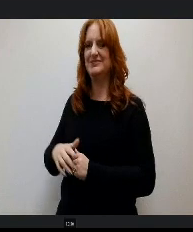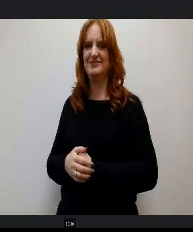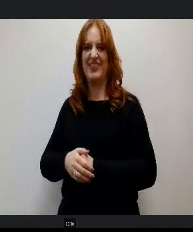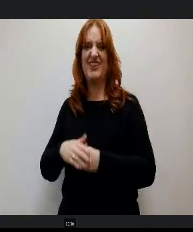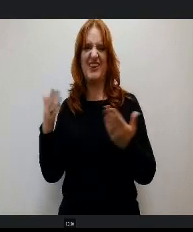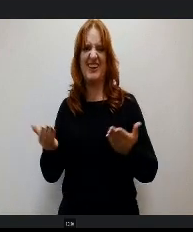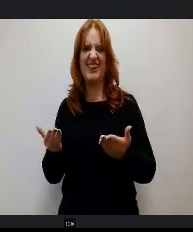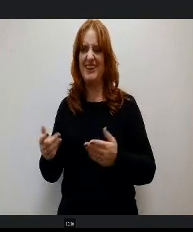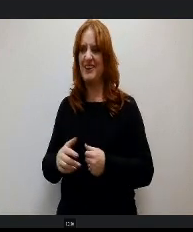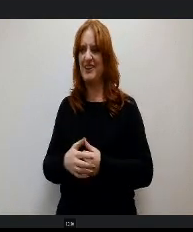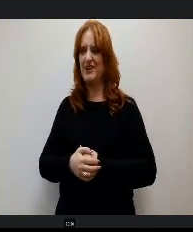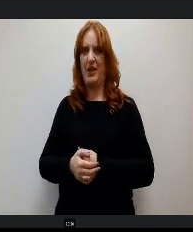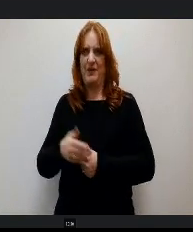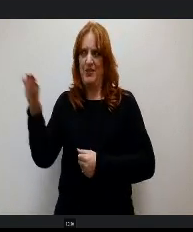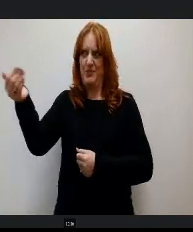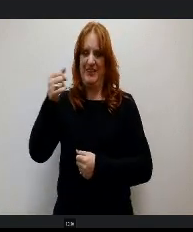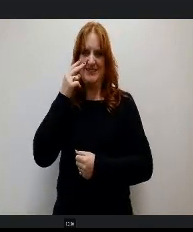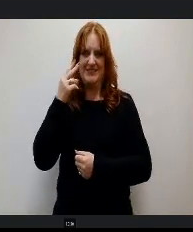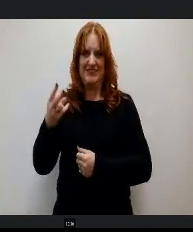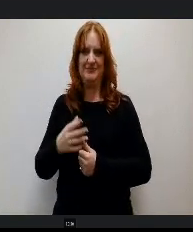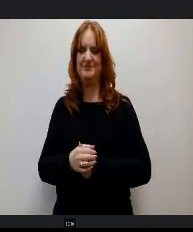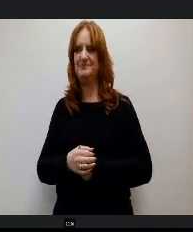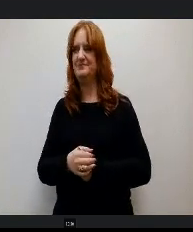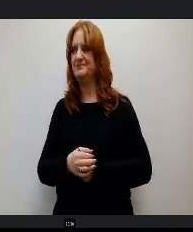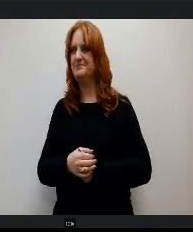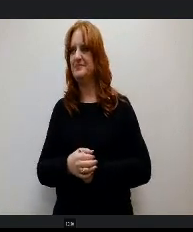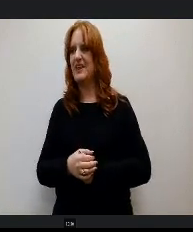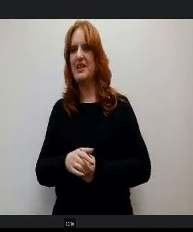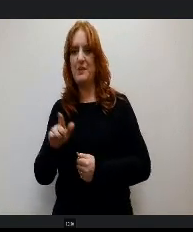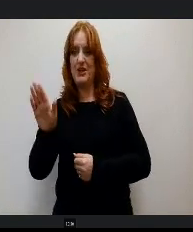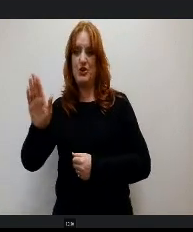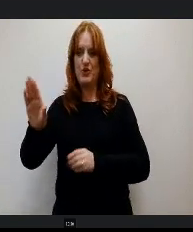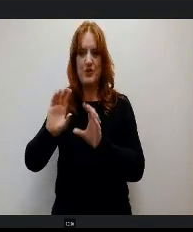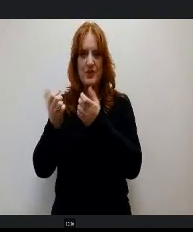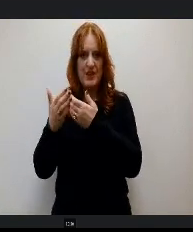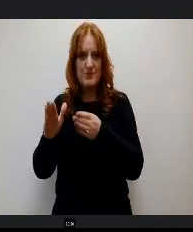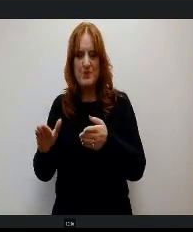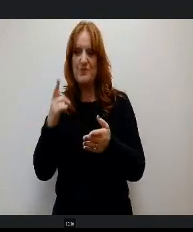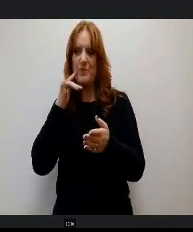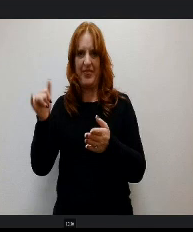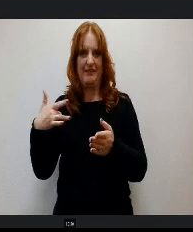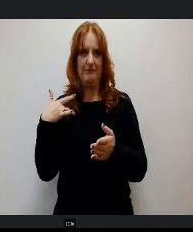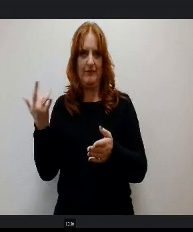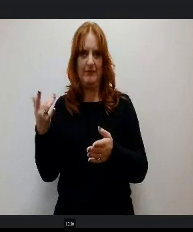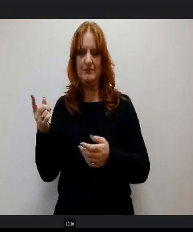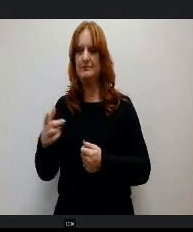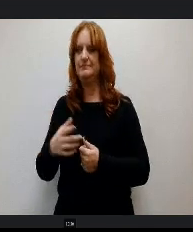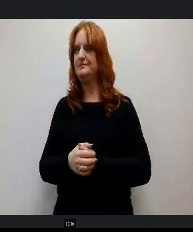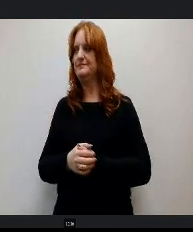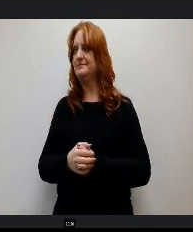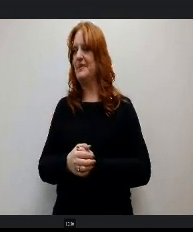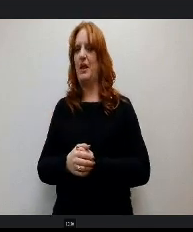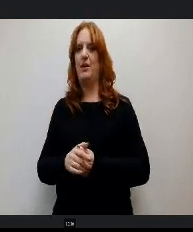in the flesh right there. Got to be in her classroom today for this event. It is so special. It was so